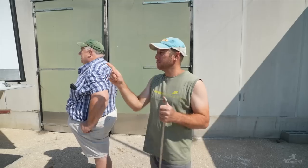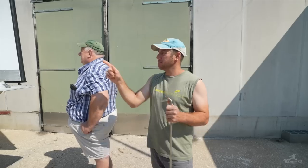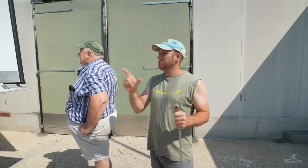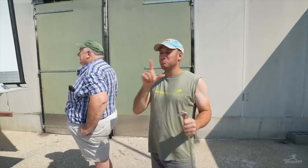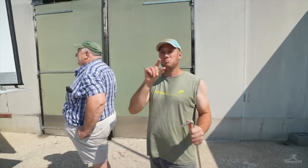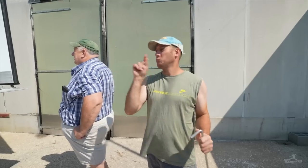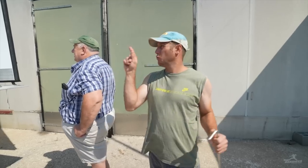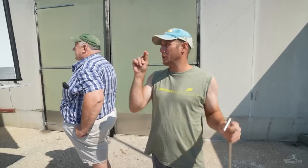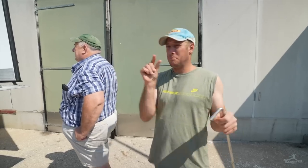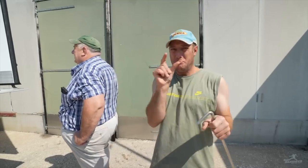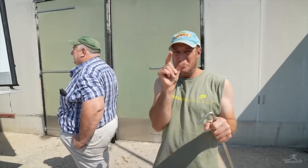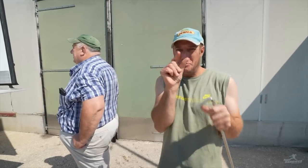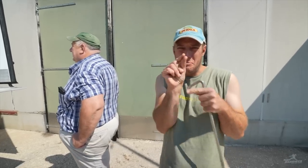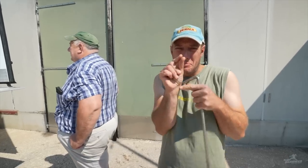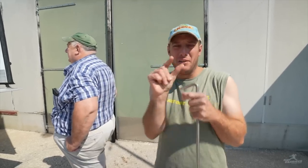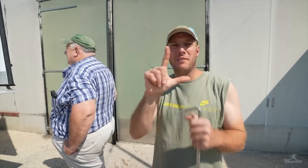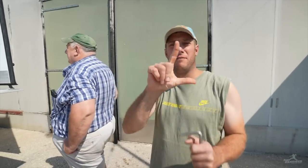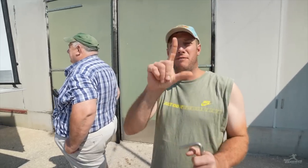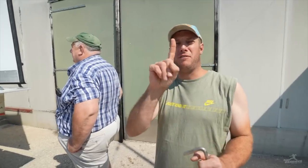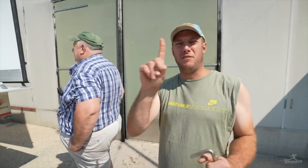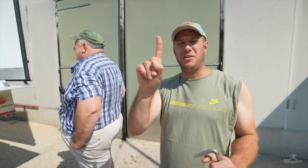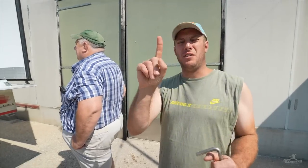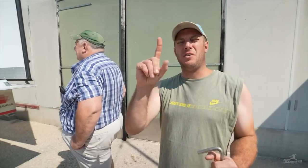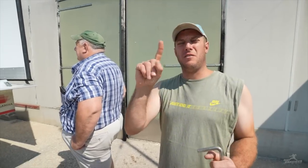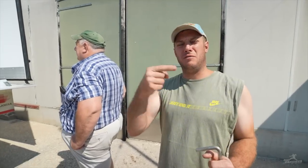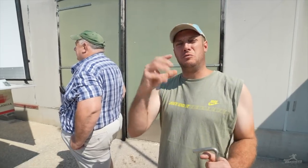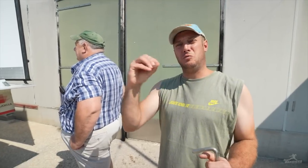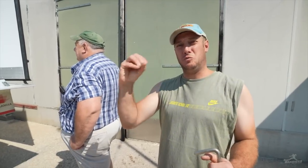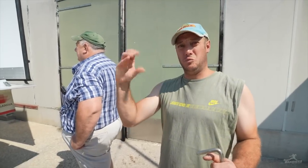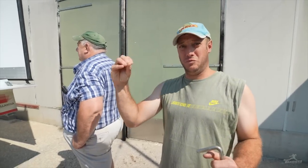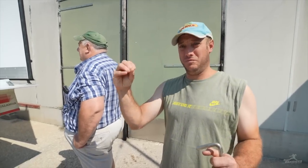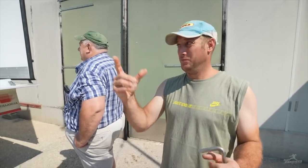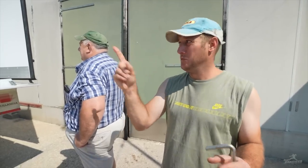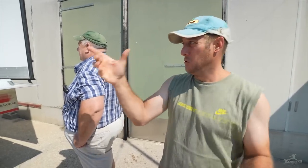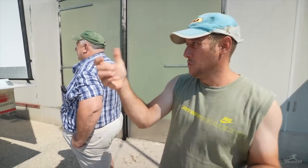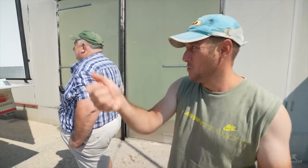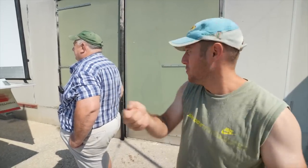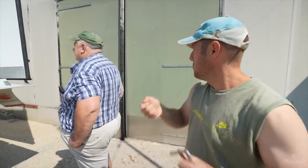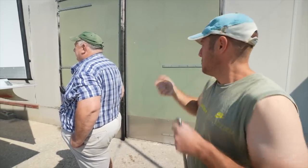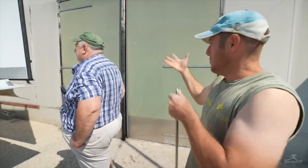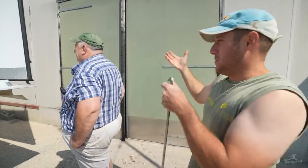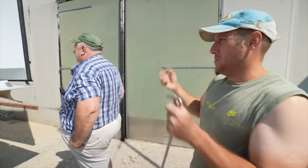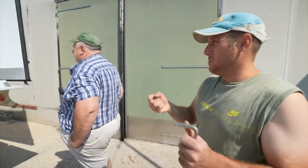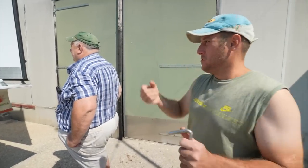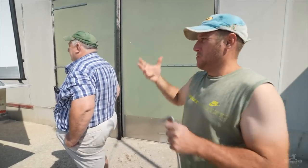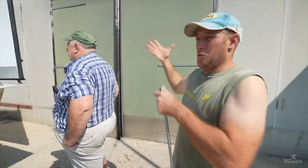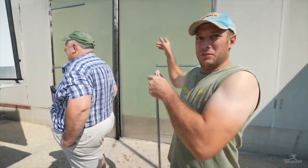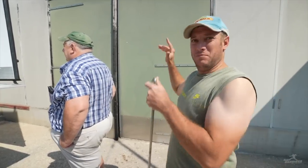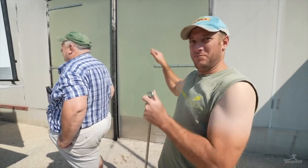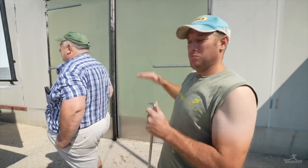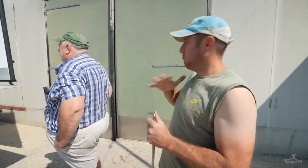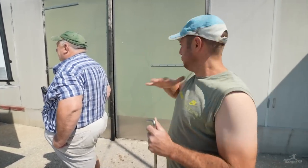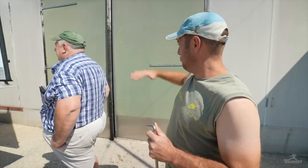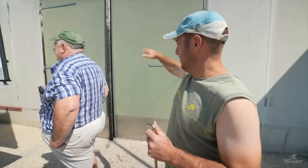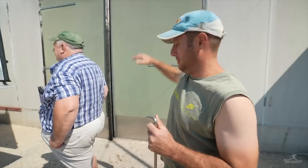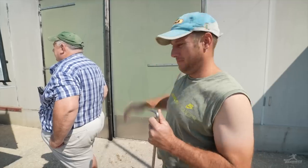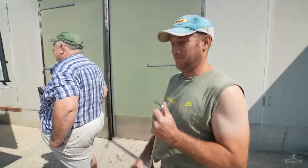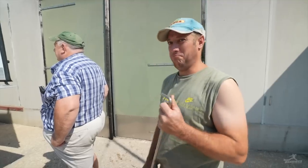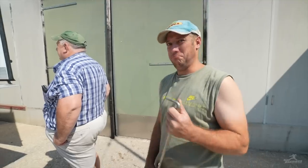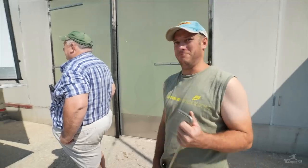There are 21,000 baby chicks in this truck. They will unload into this building.